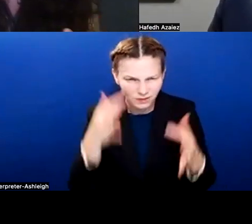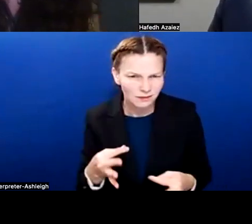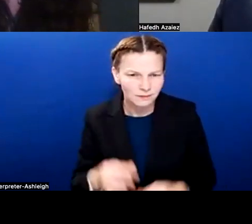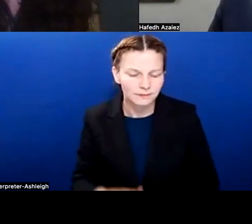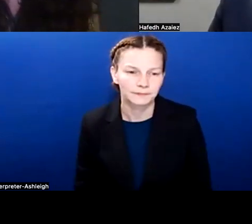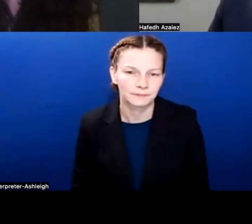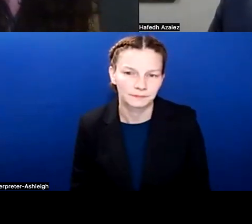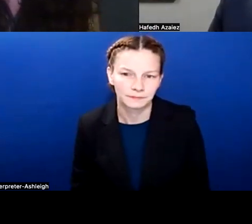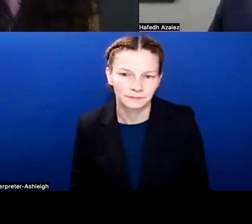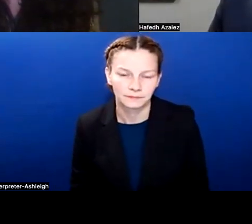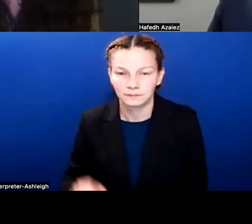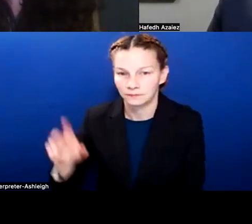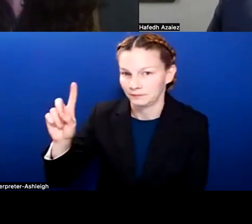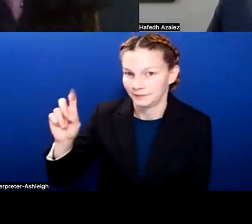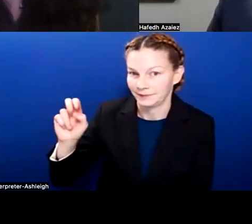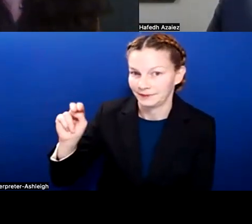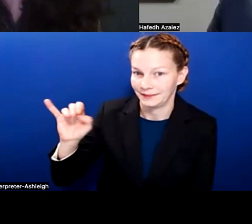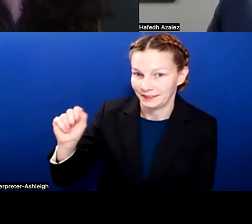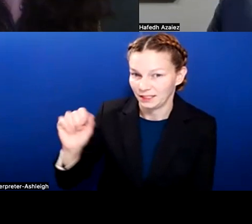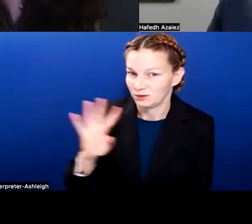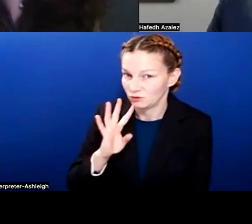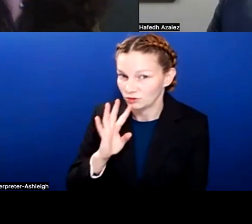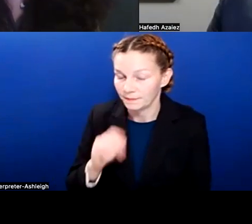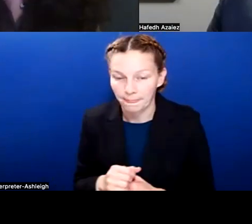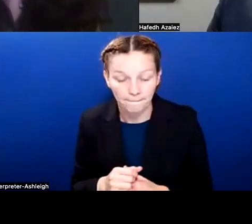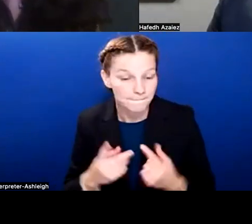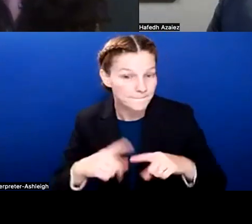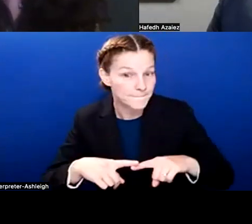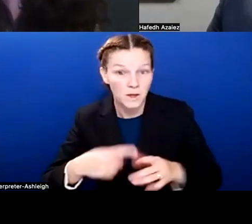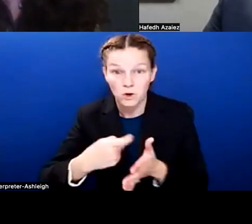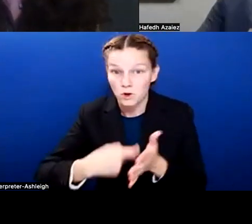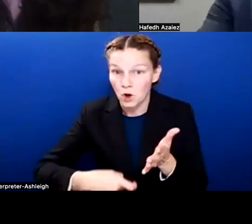A lot of that is looking at cost efficiencies, cost savings,